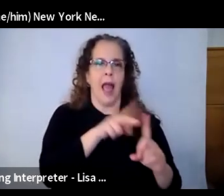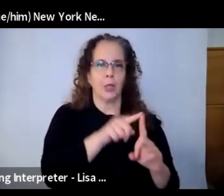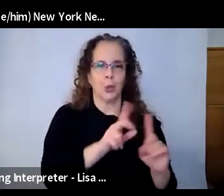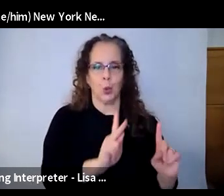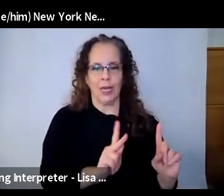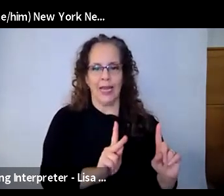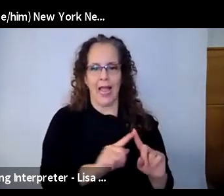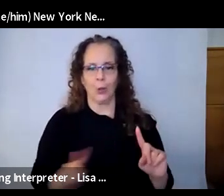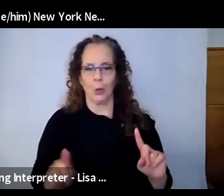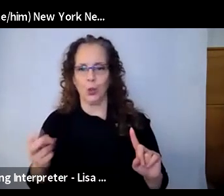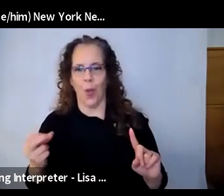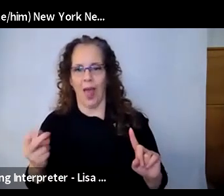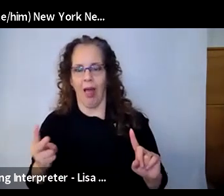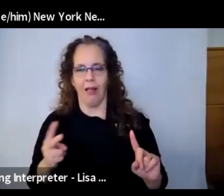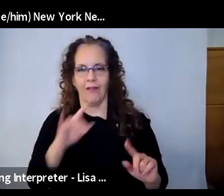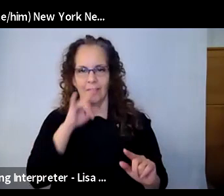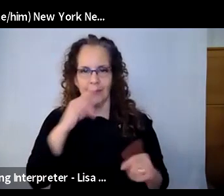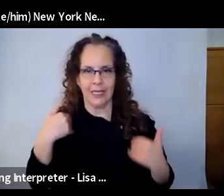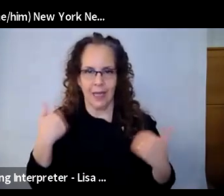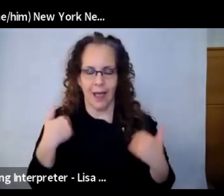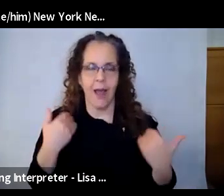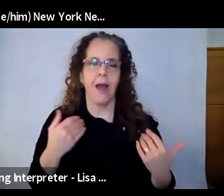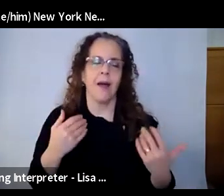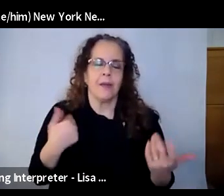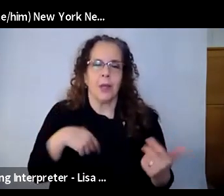reporters. And if there's a kid that, you know, is presenting